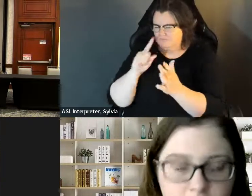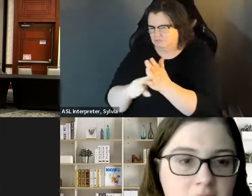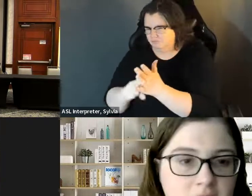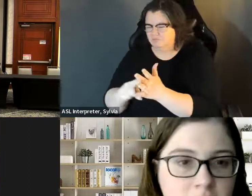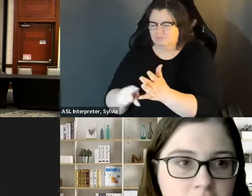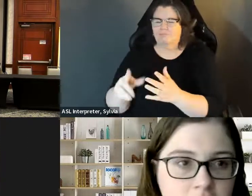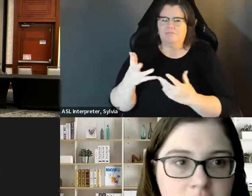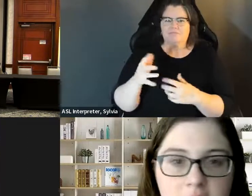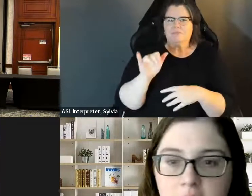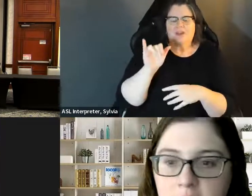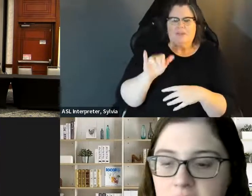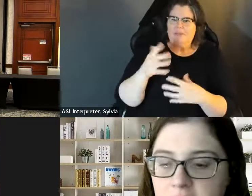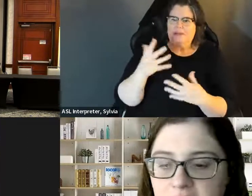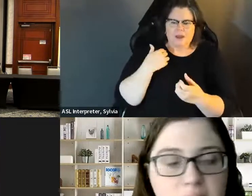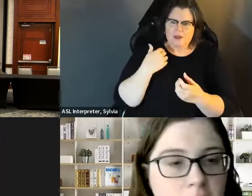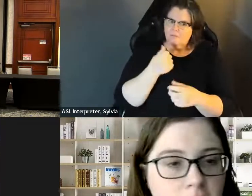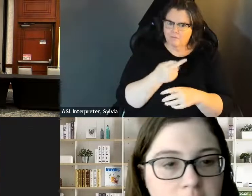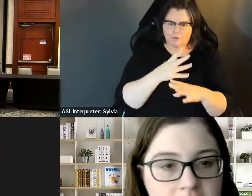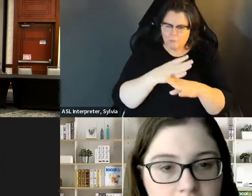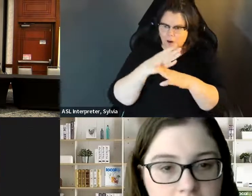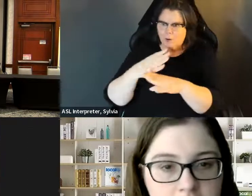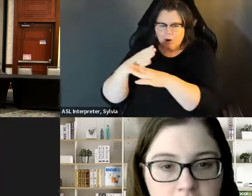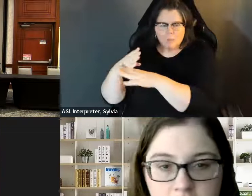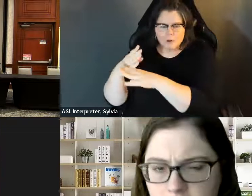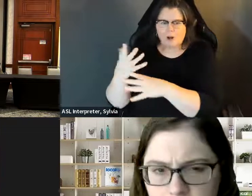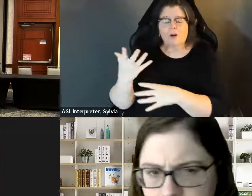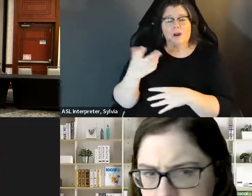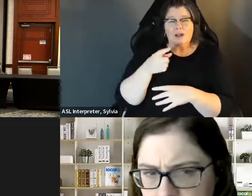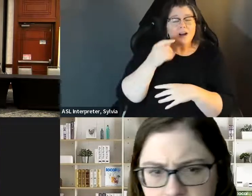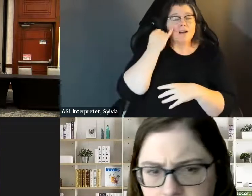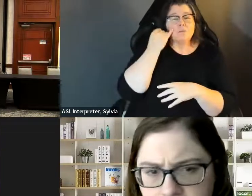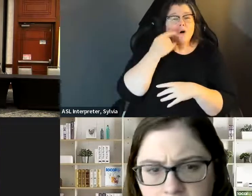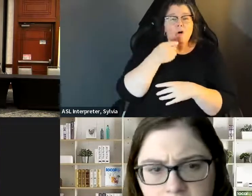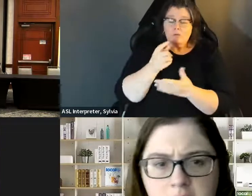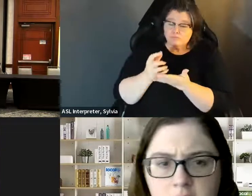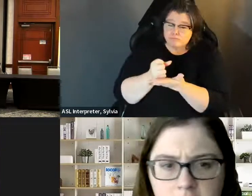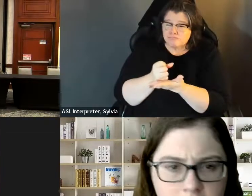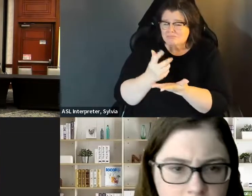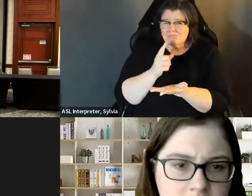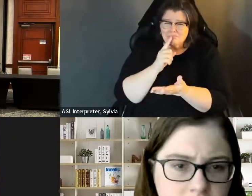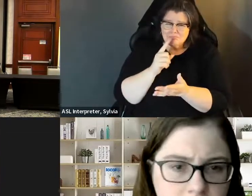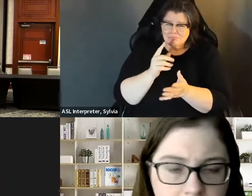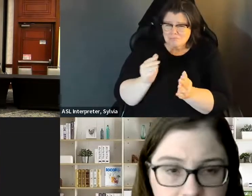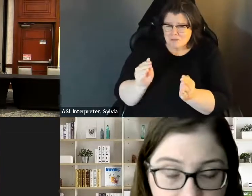I really encourage everyone to look up, But that's just the start of the issues around Social security and running for office. But that's just the start of the issues around social